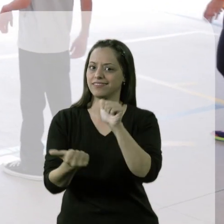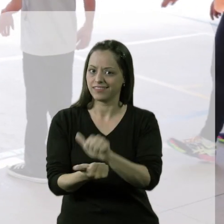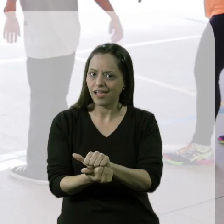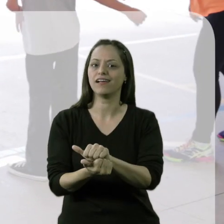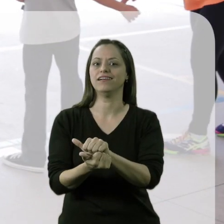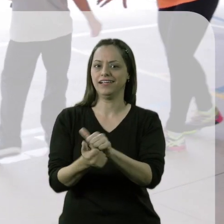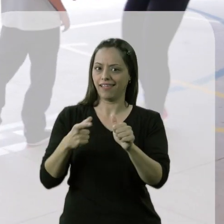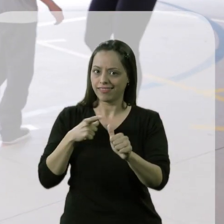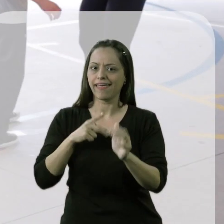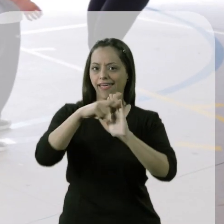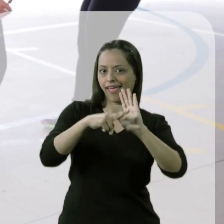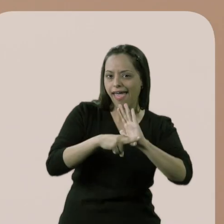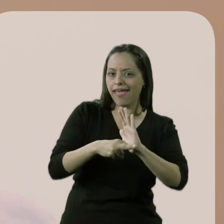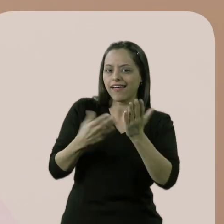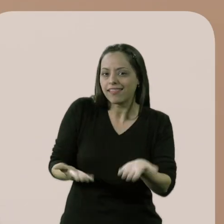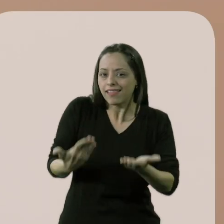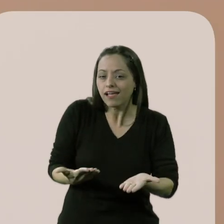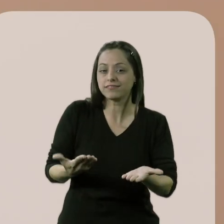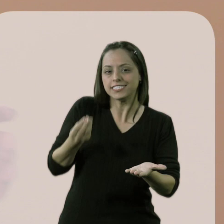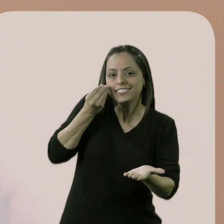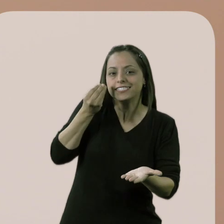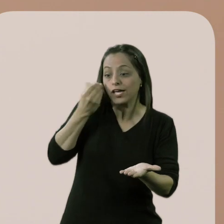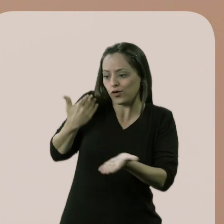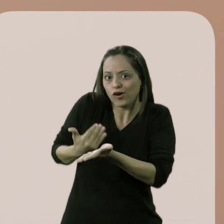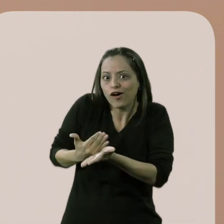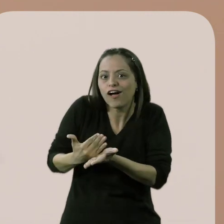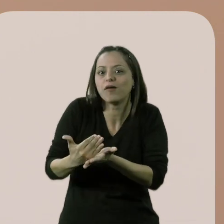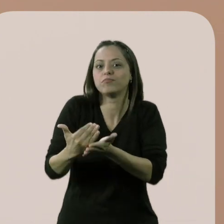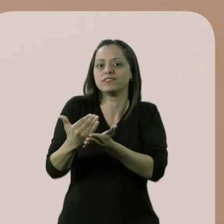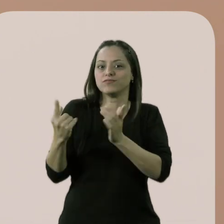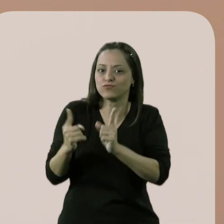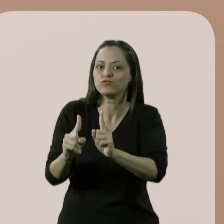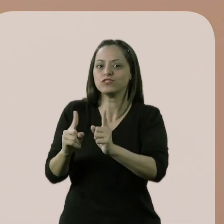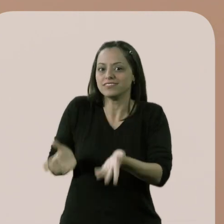This adaptation for him, this flexibility in the rules, all right from the start with him.